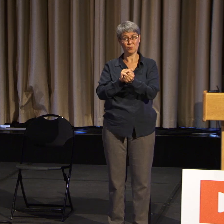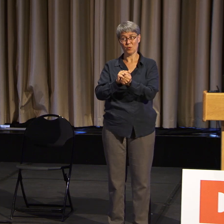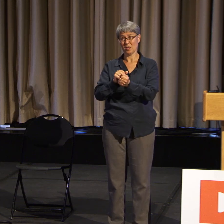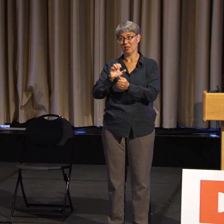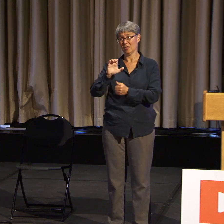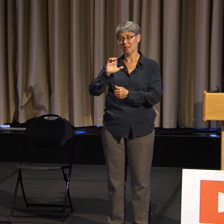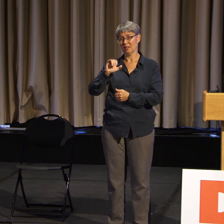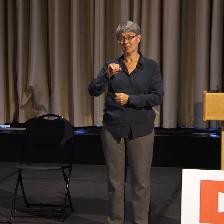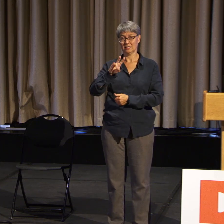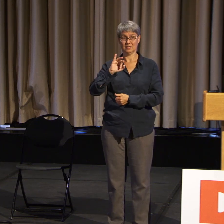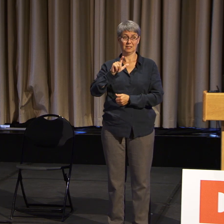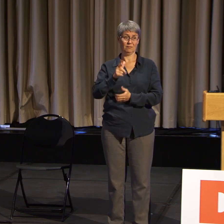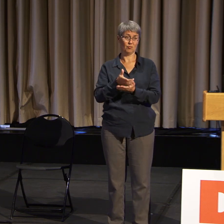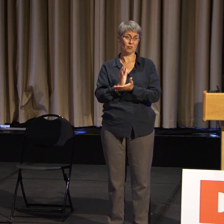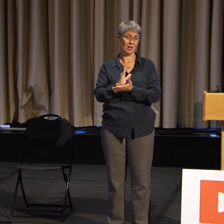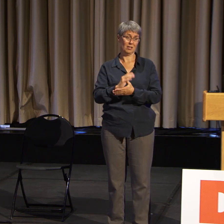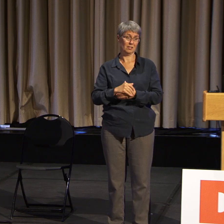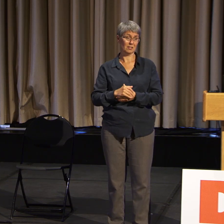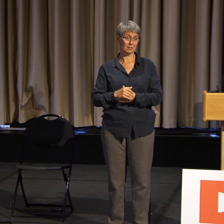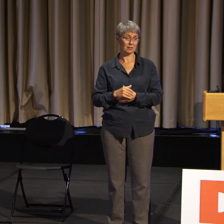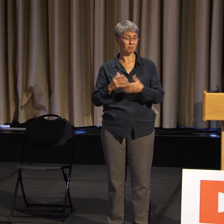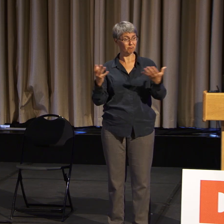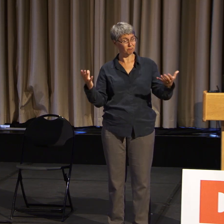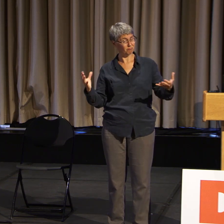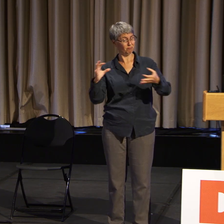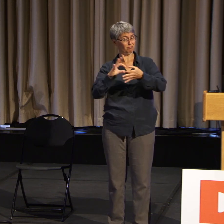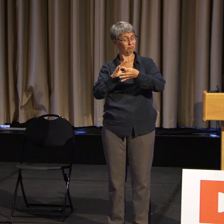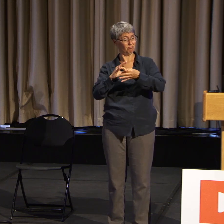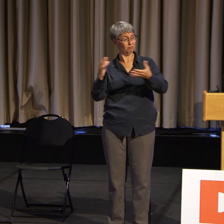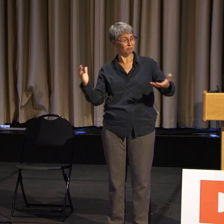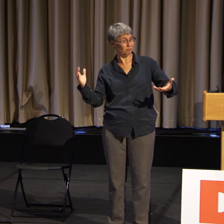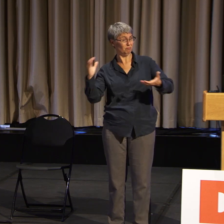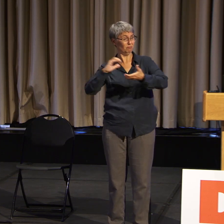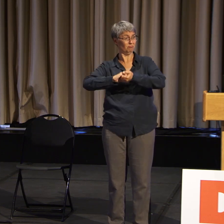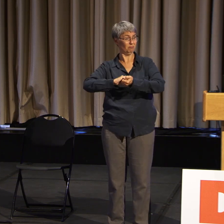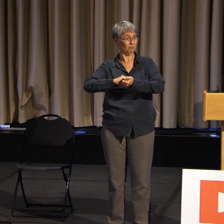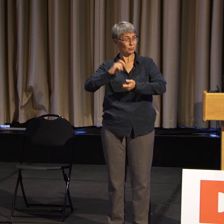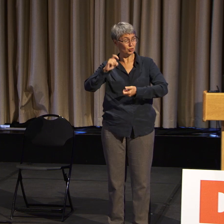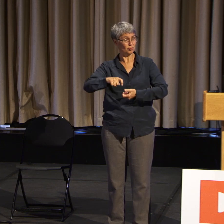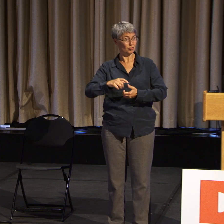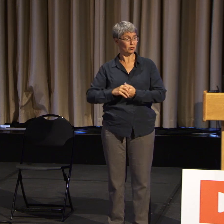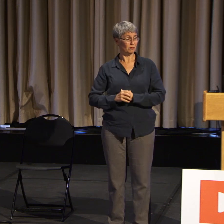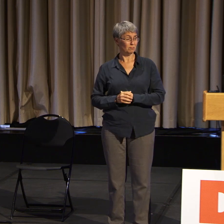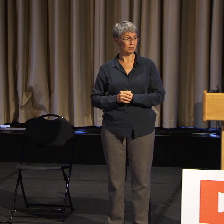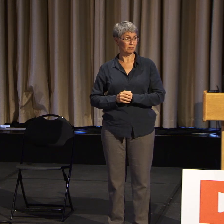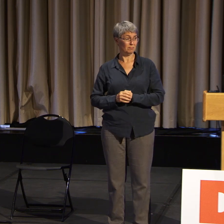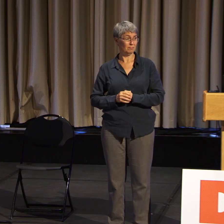And I certainly think-- and it's only my personally-- I certainly think, and certainly with the history